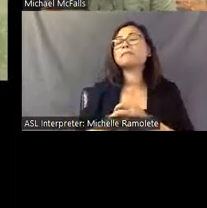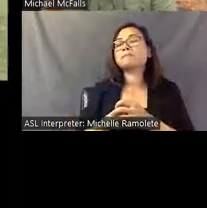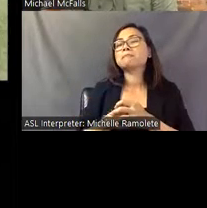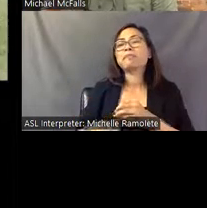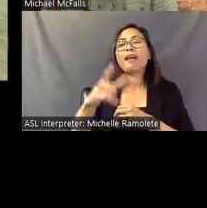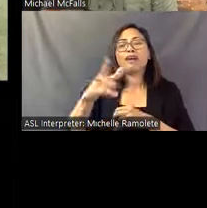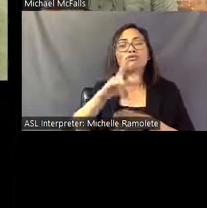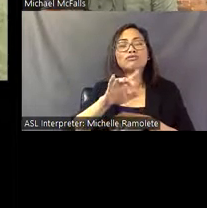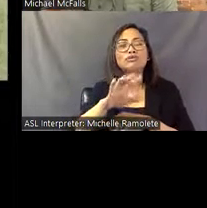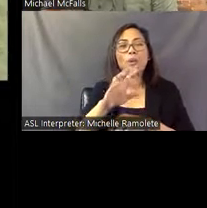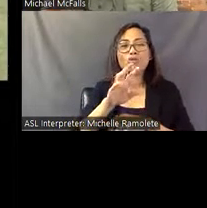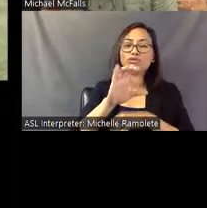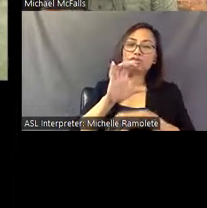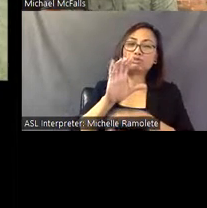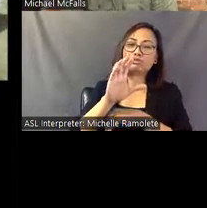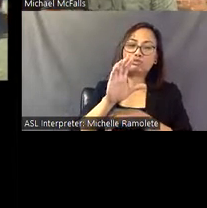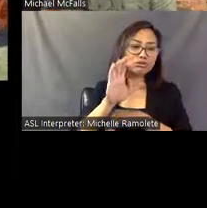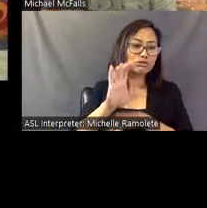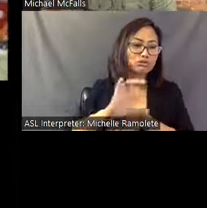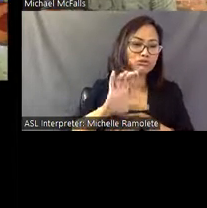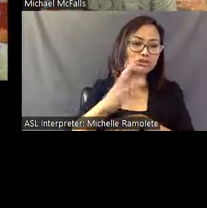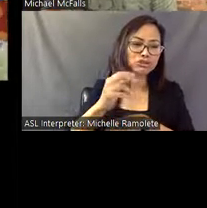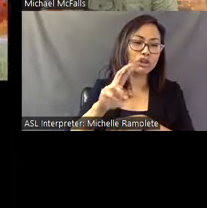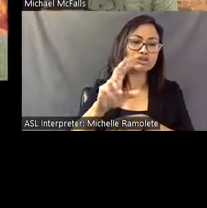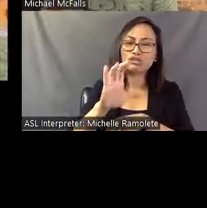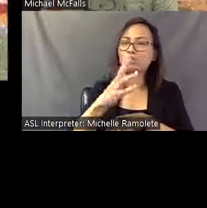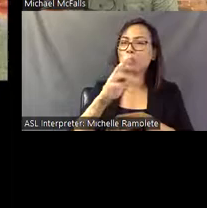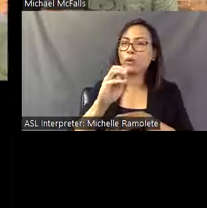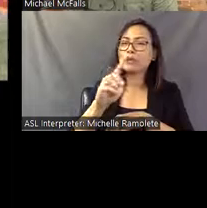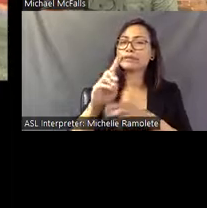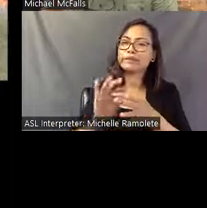Churchwood claims that we see all these archetypes in the ???? and from different cultures and